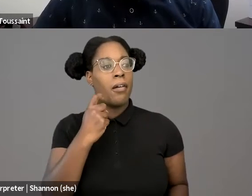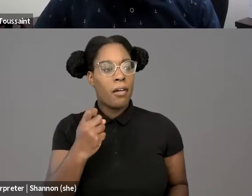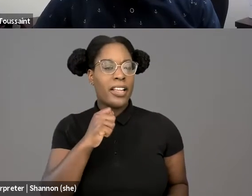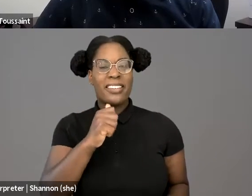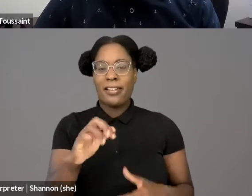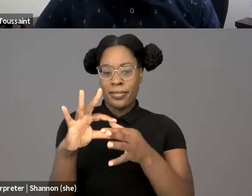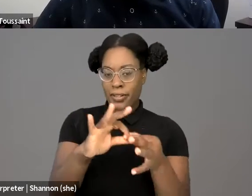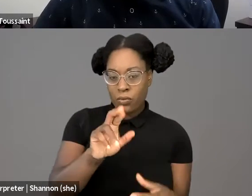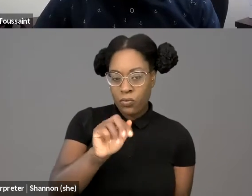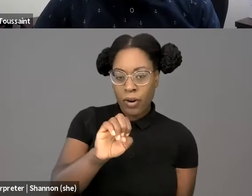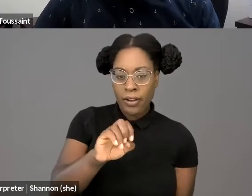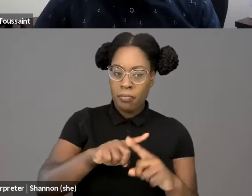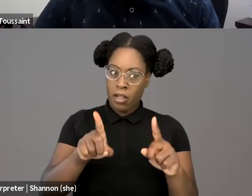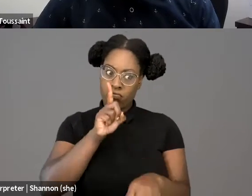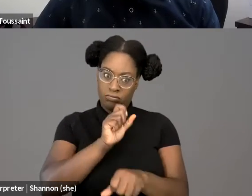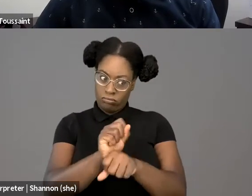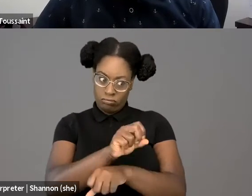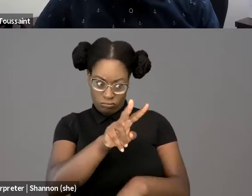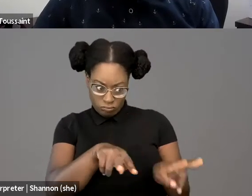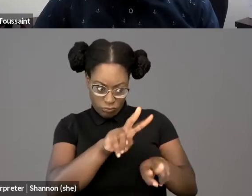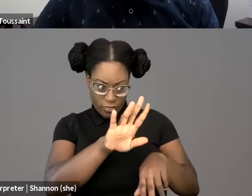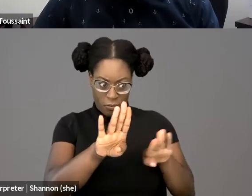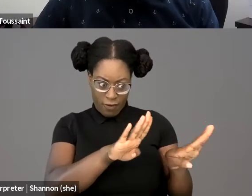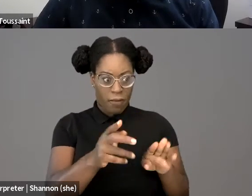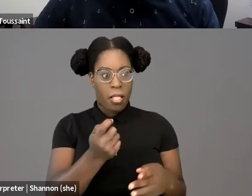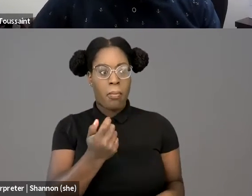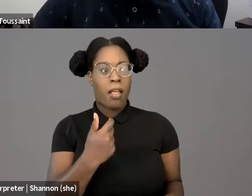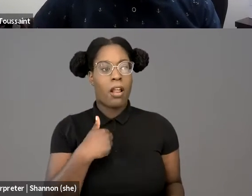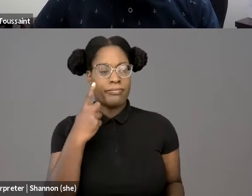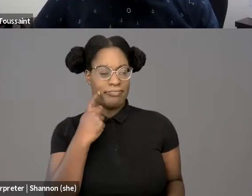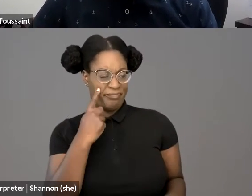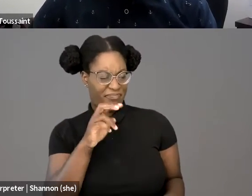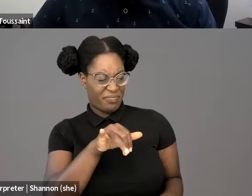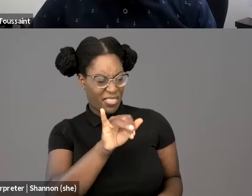Or even to borrow from Etienne of the proxy of Blackness as, you know, fighting words.